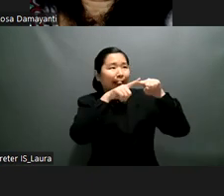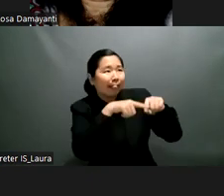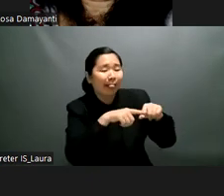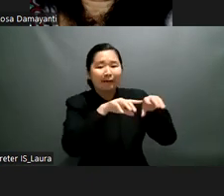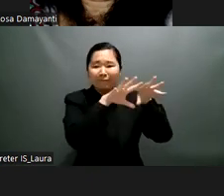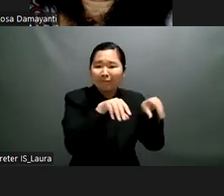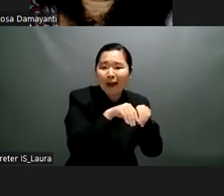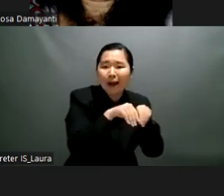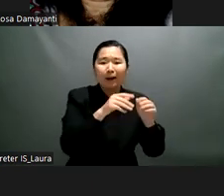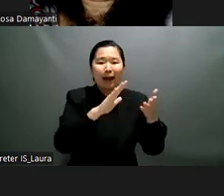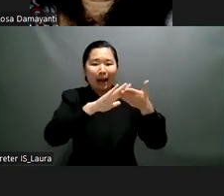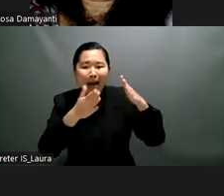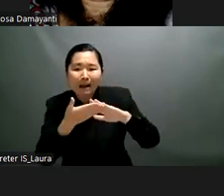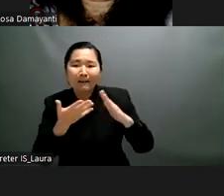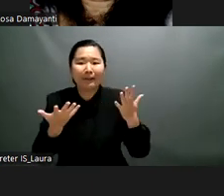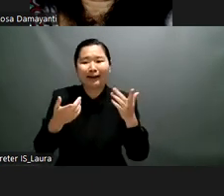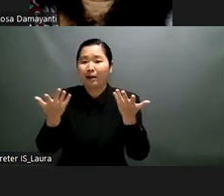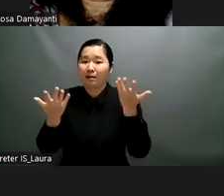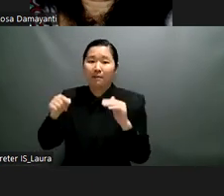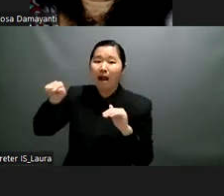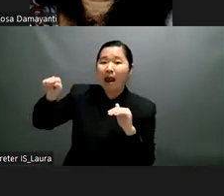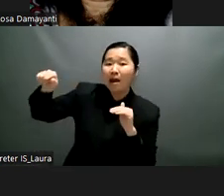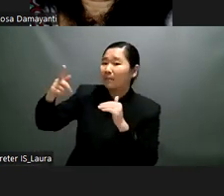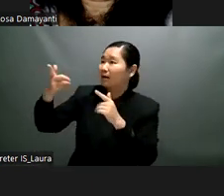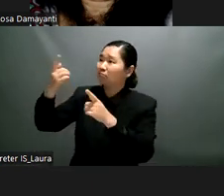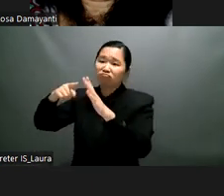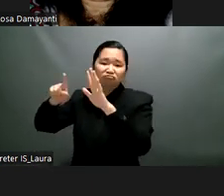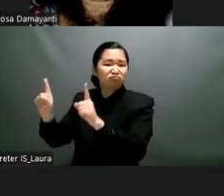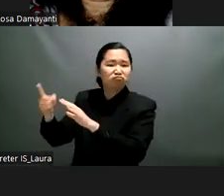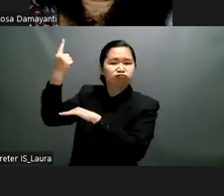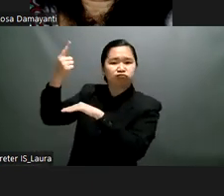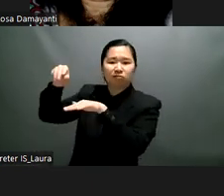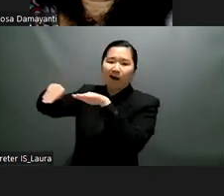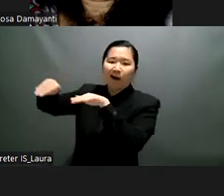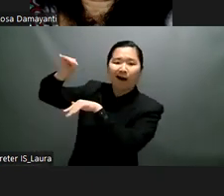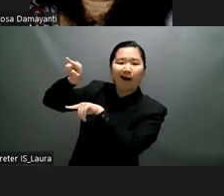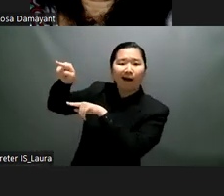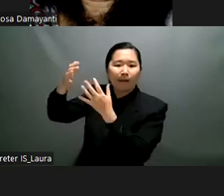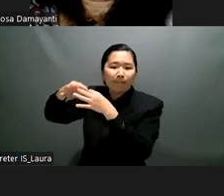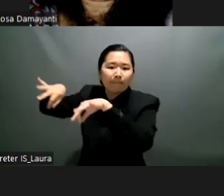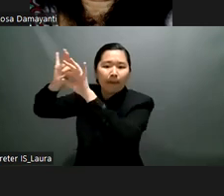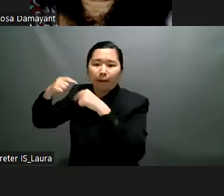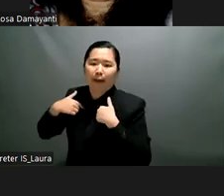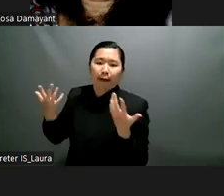are no exact figures on how many persons are blind and partially cited in the world however estimates